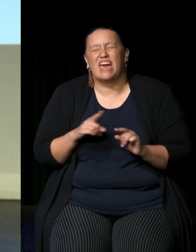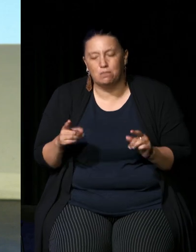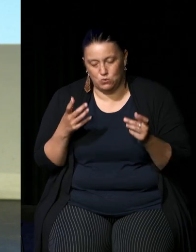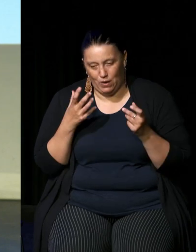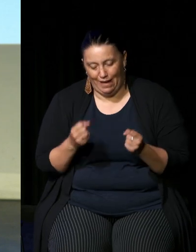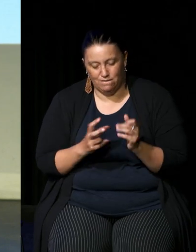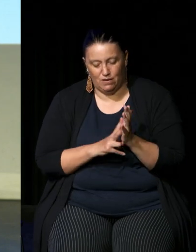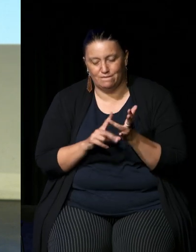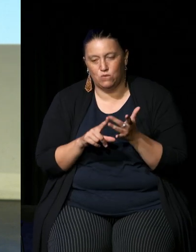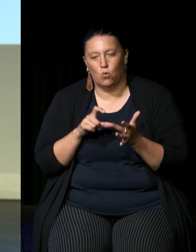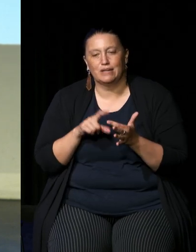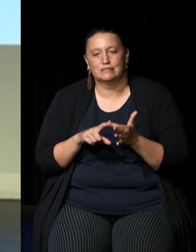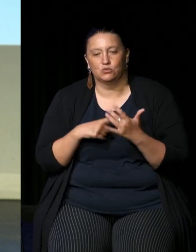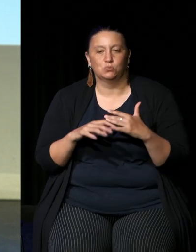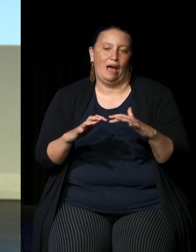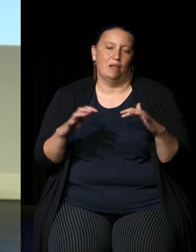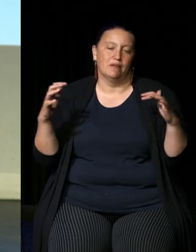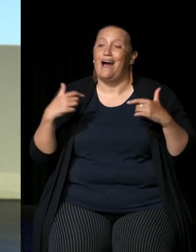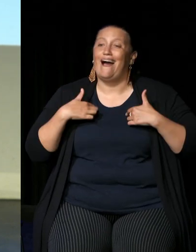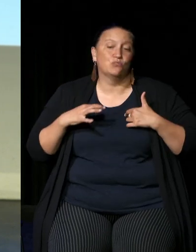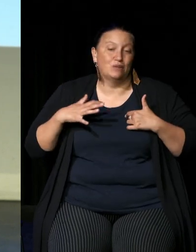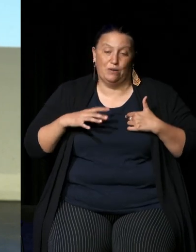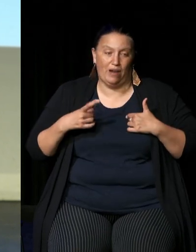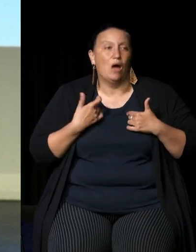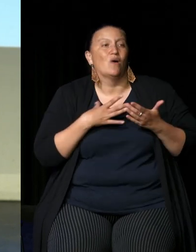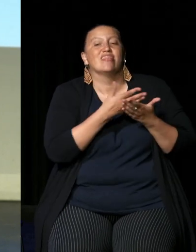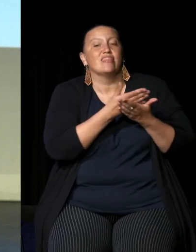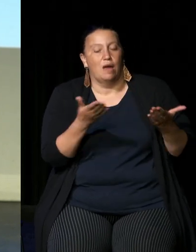want them to have a voice in Parliament so that's why I'm here today to make sure that that happens